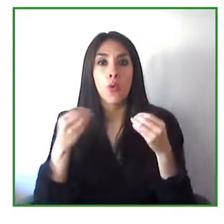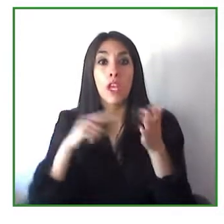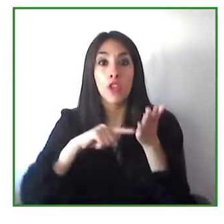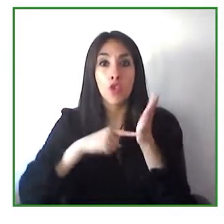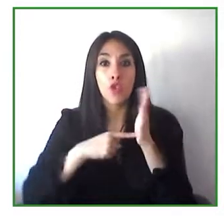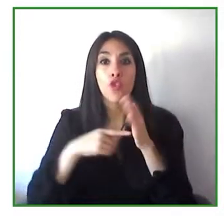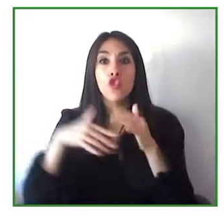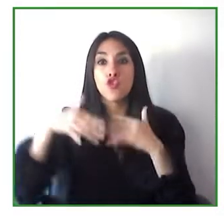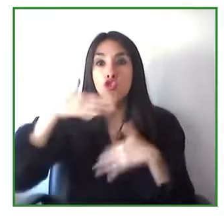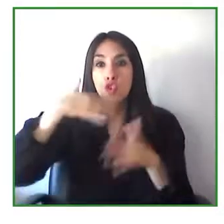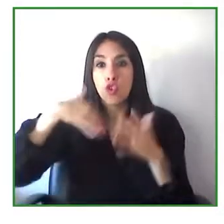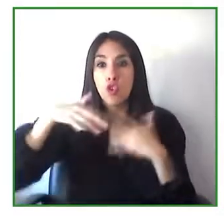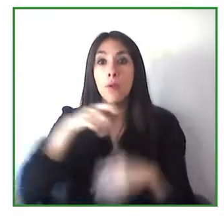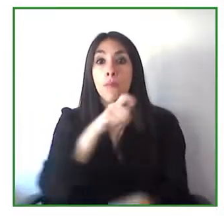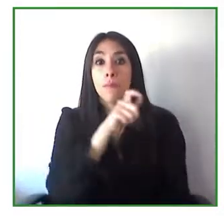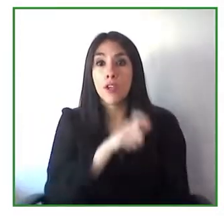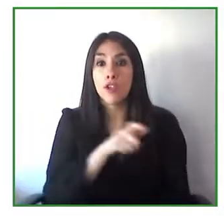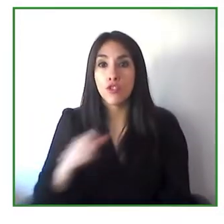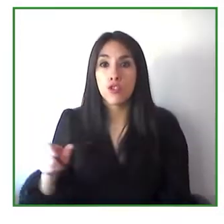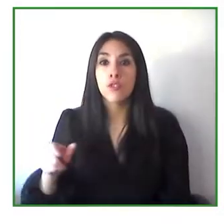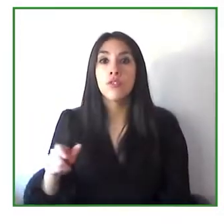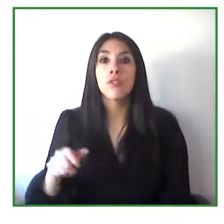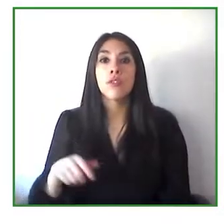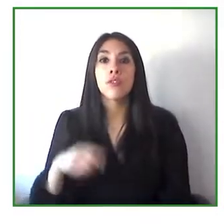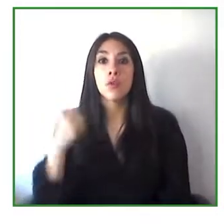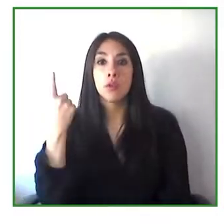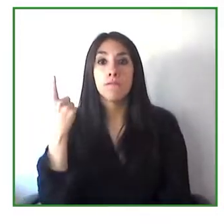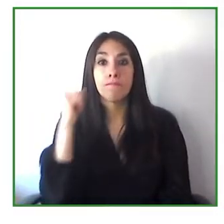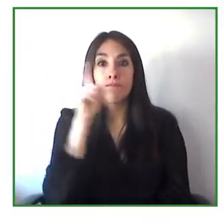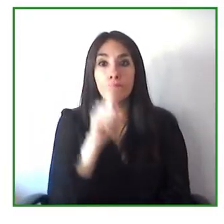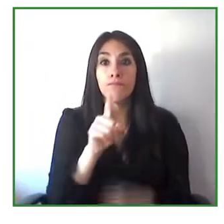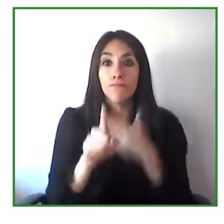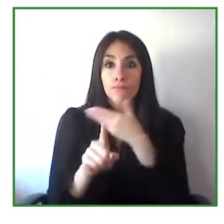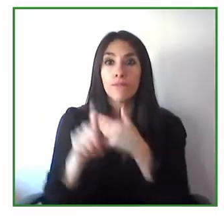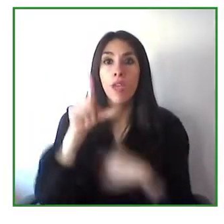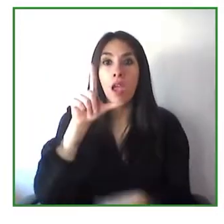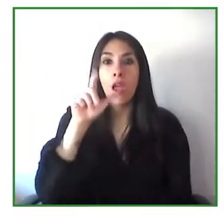of the incredible speakers that we have Laura Allen from Google